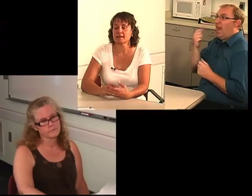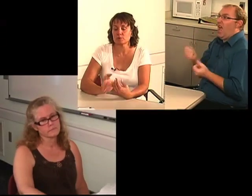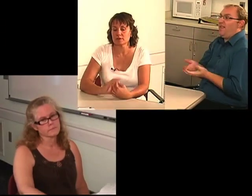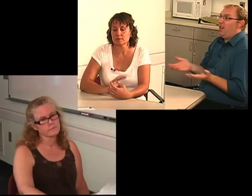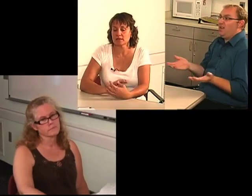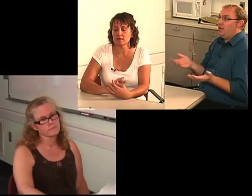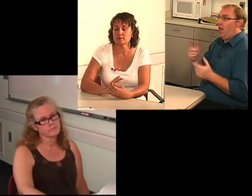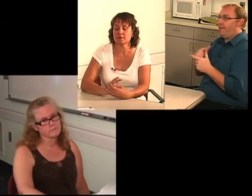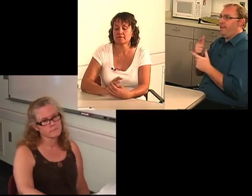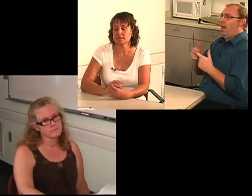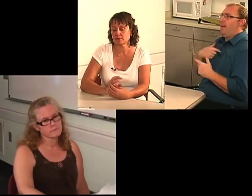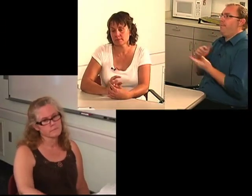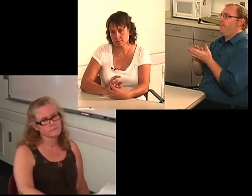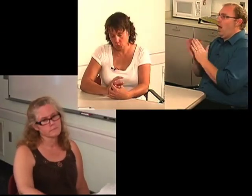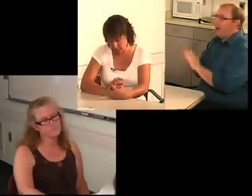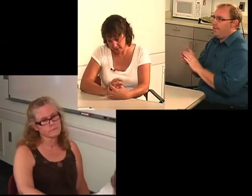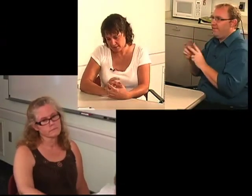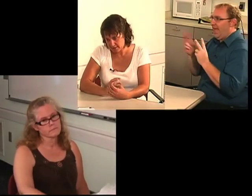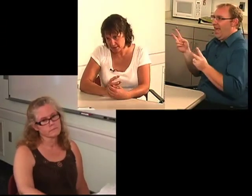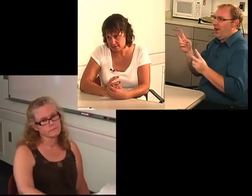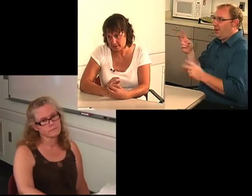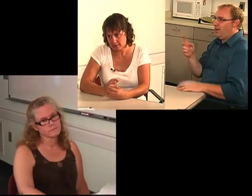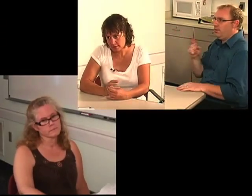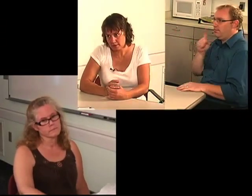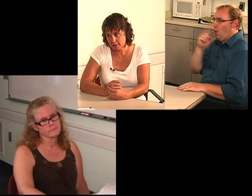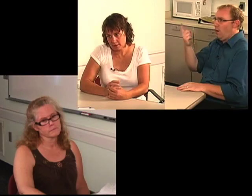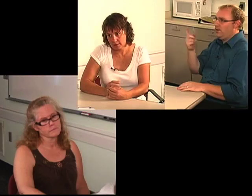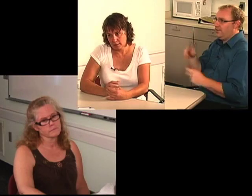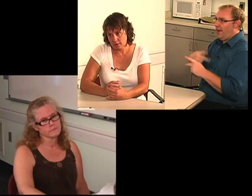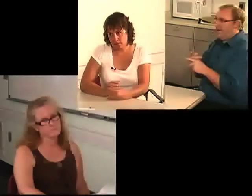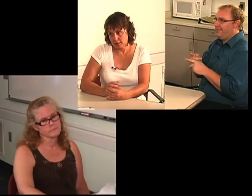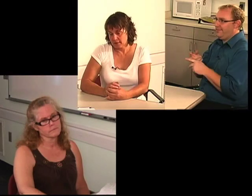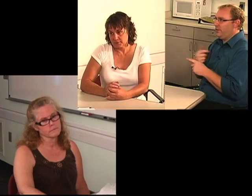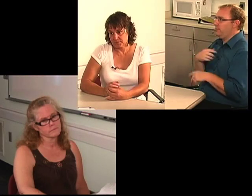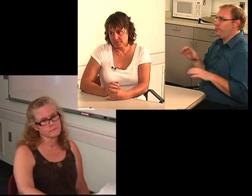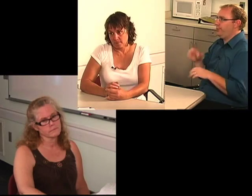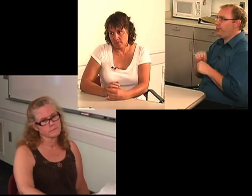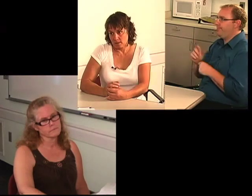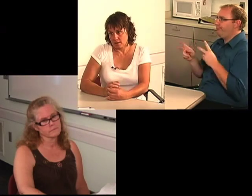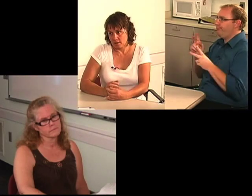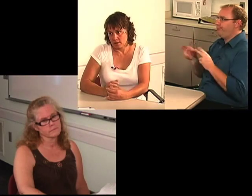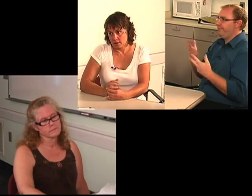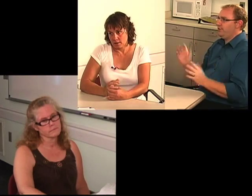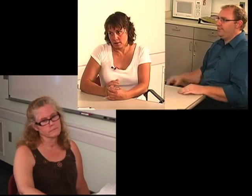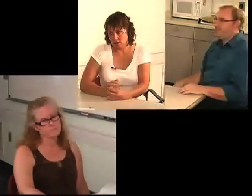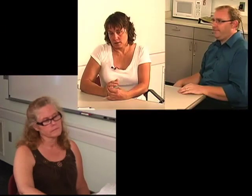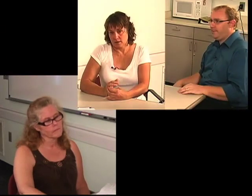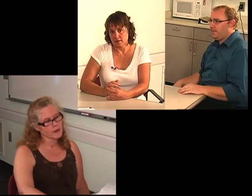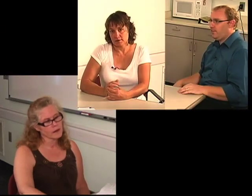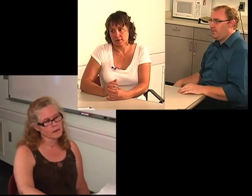and at that point, I become a very boring hairdresser.